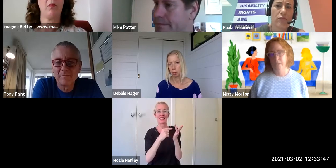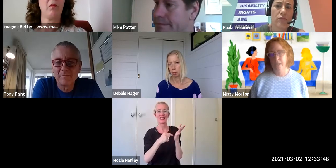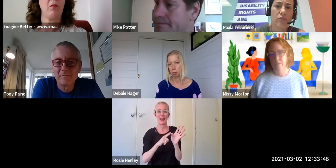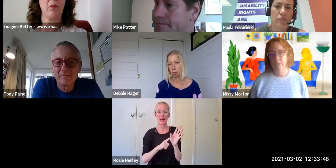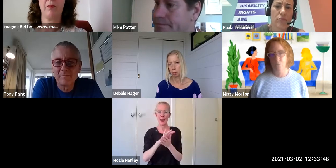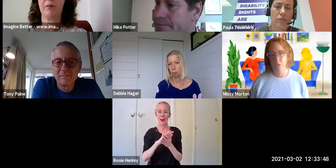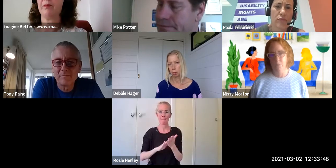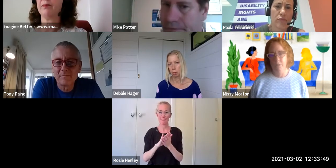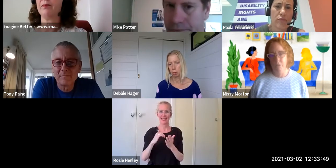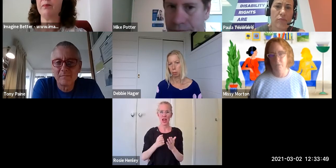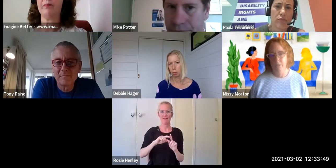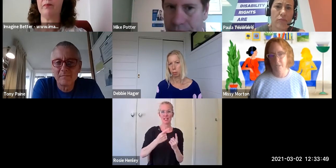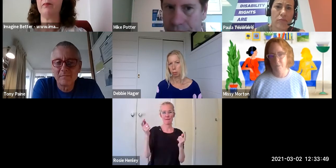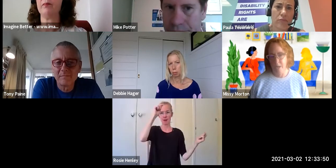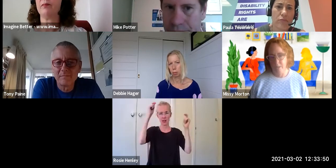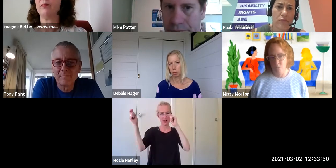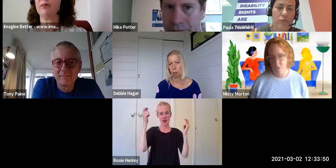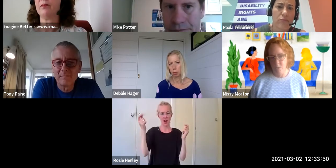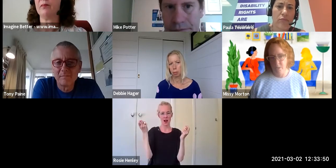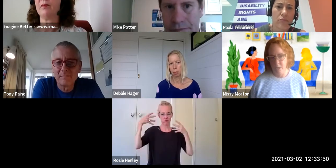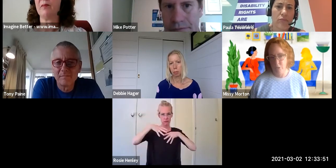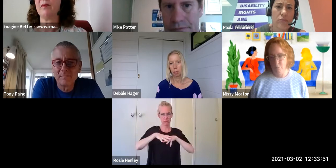The other thing I'm really mindful of and this comes back to what you were saying too,